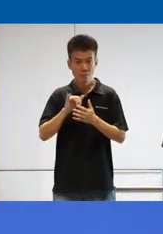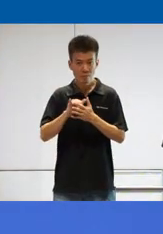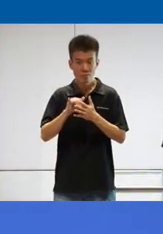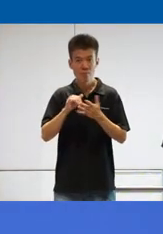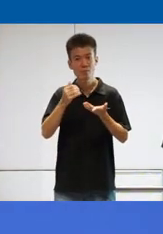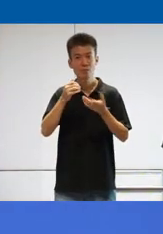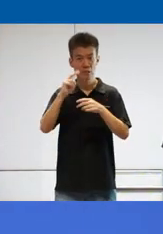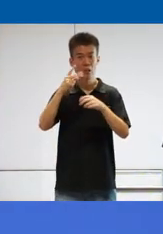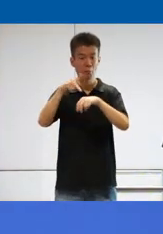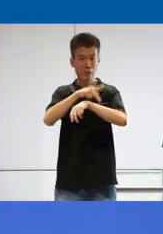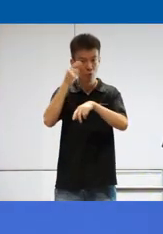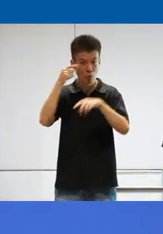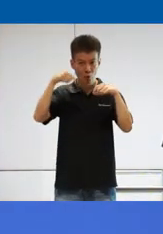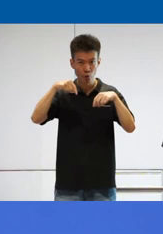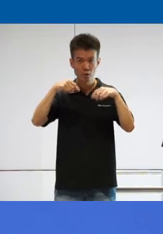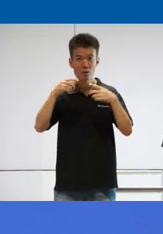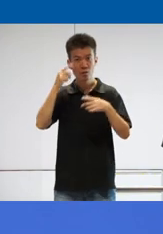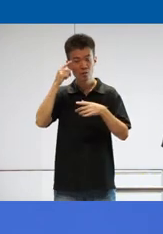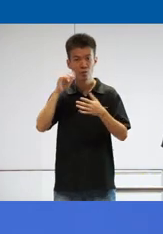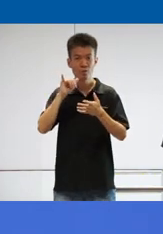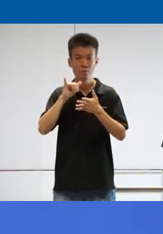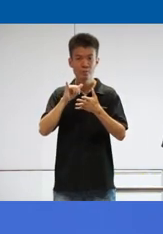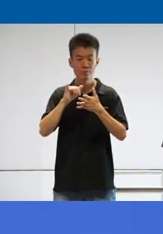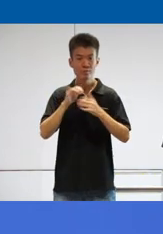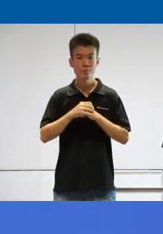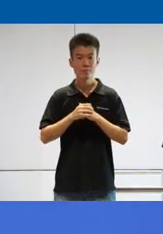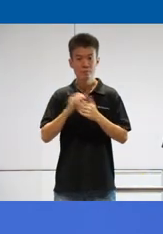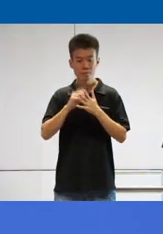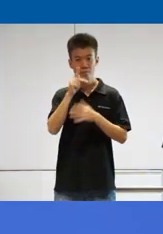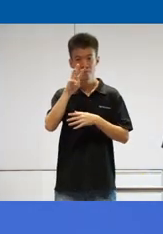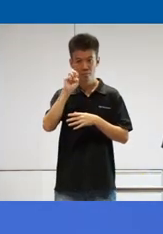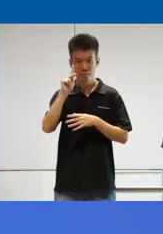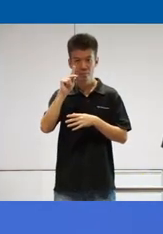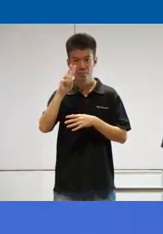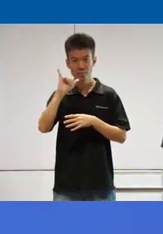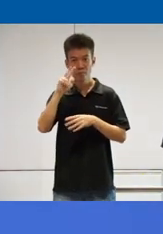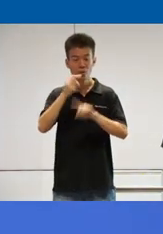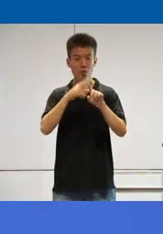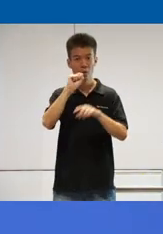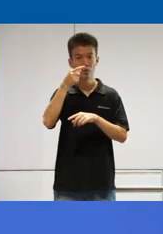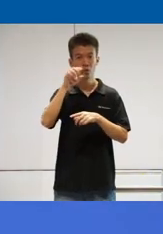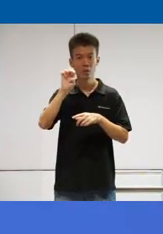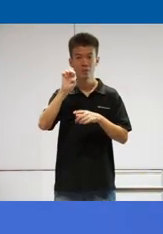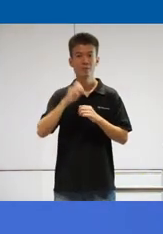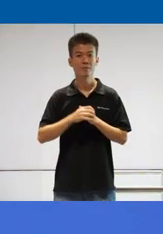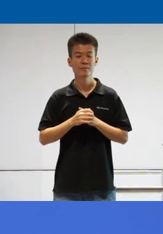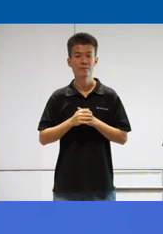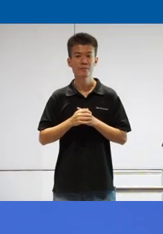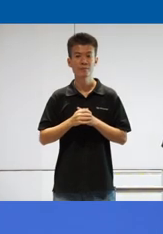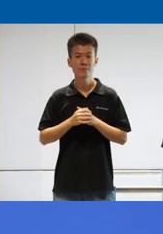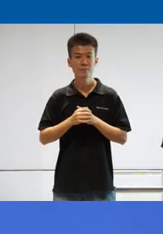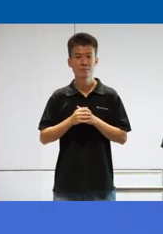for today and I'm your moderator qu bin I'm from SG SG enable um basically we are from